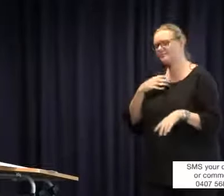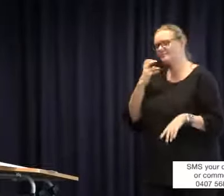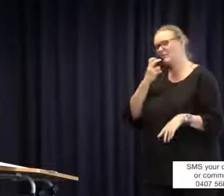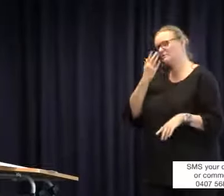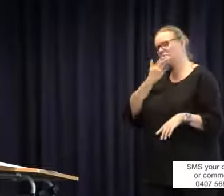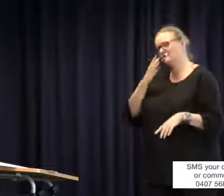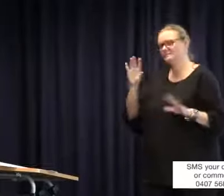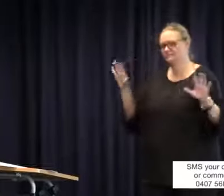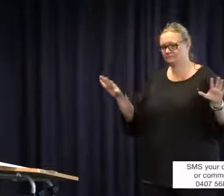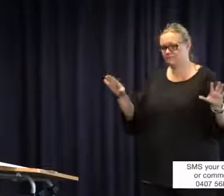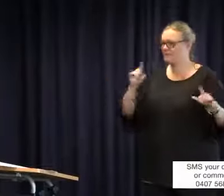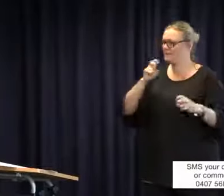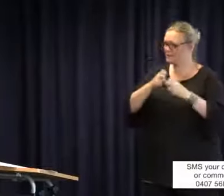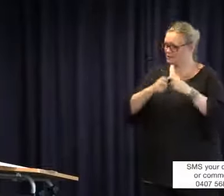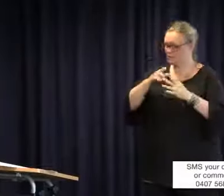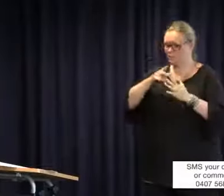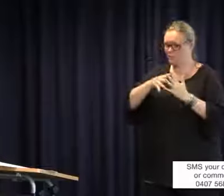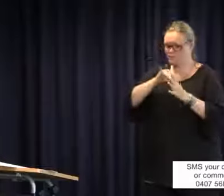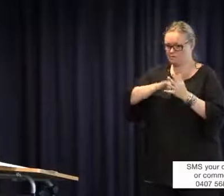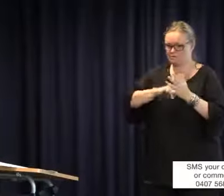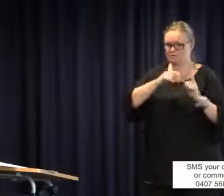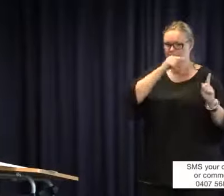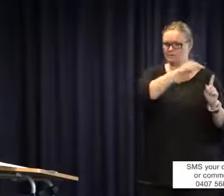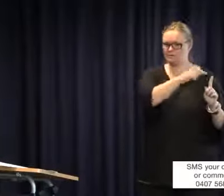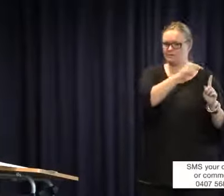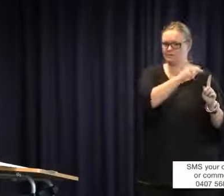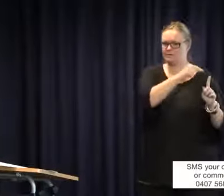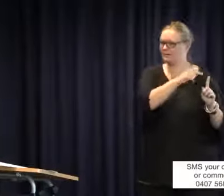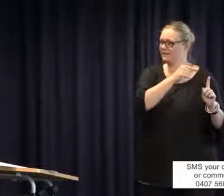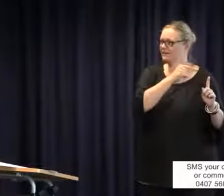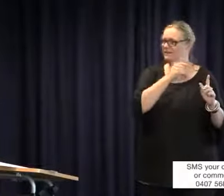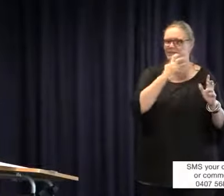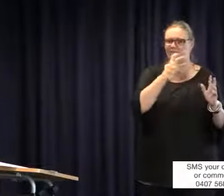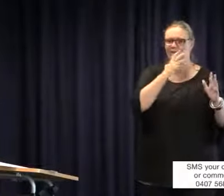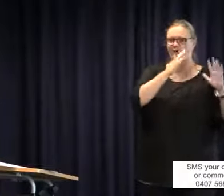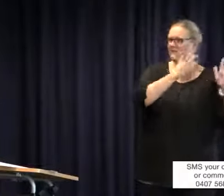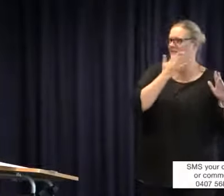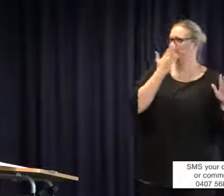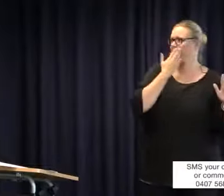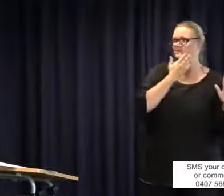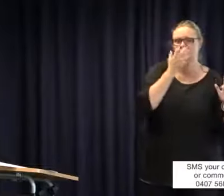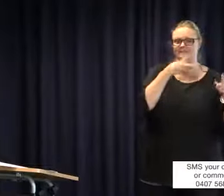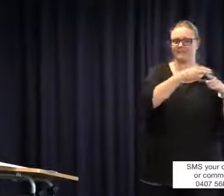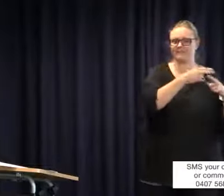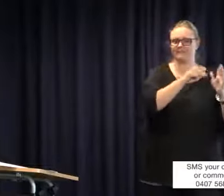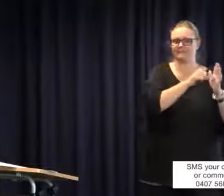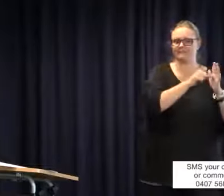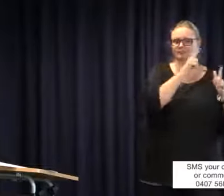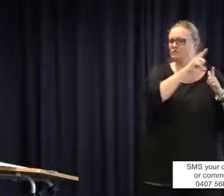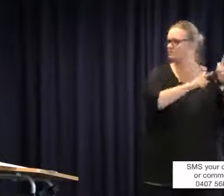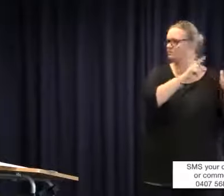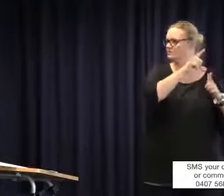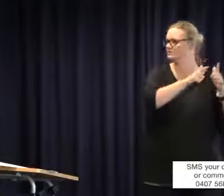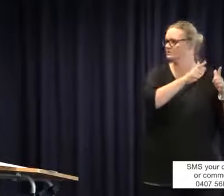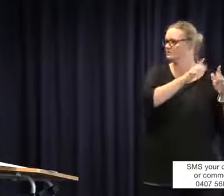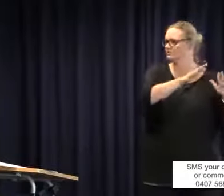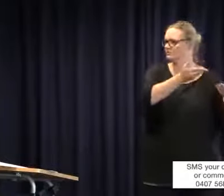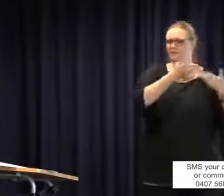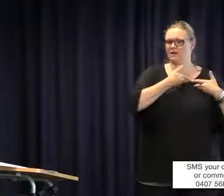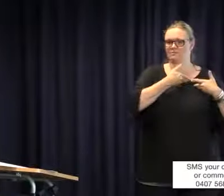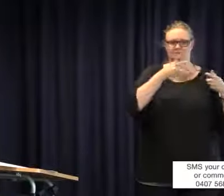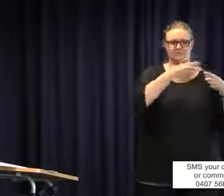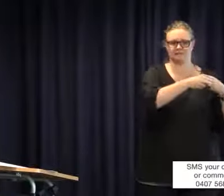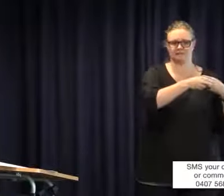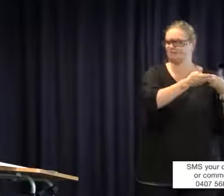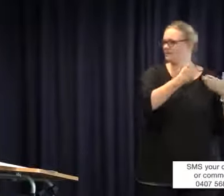between two schools and the distance between those two schools. The one school that provided